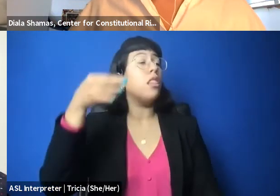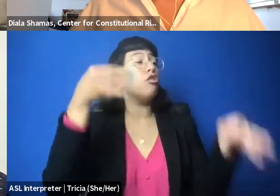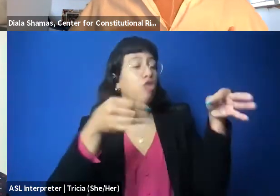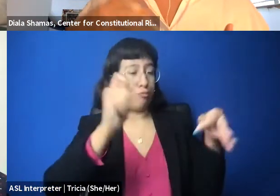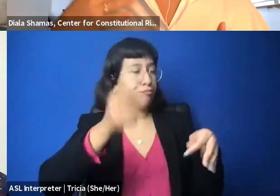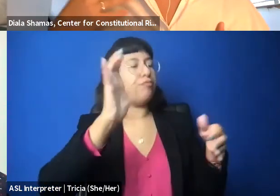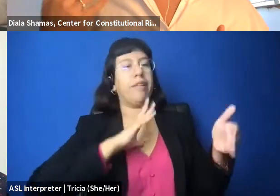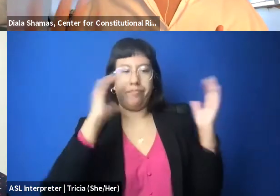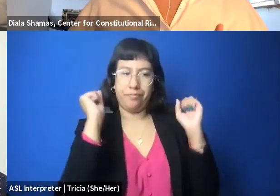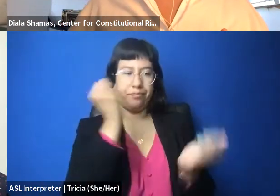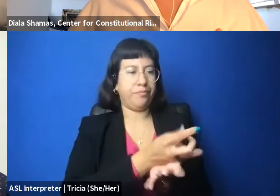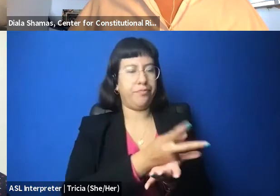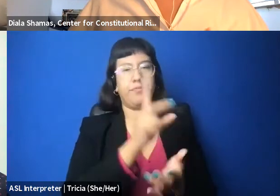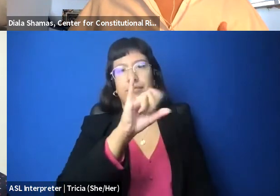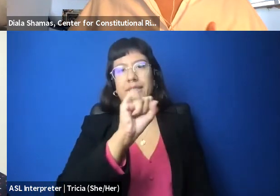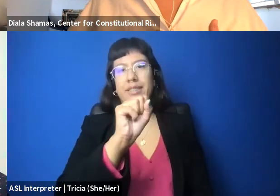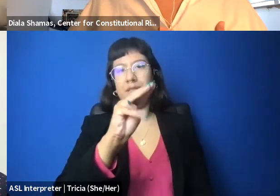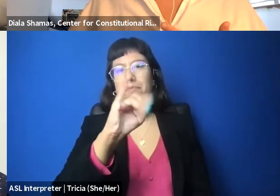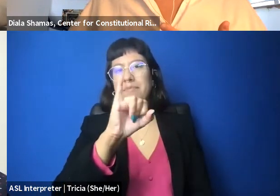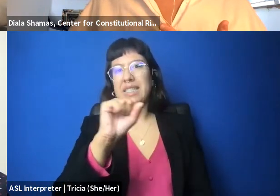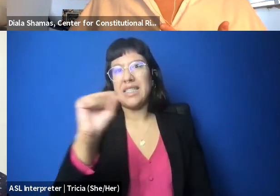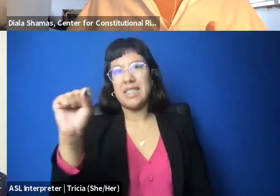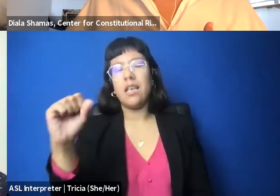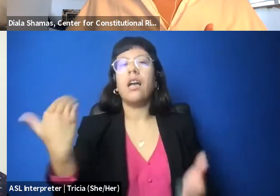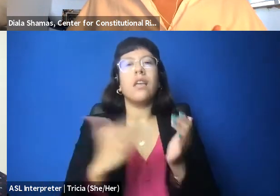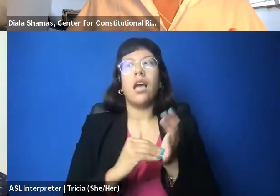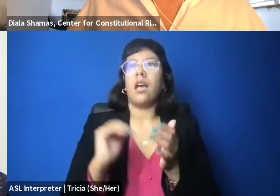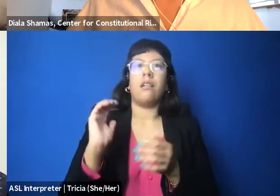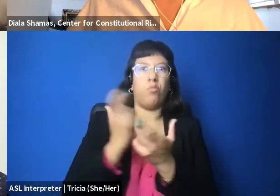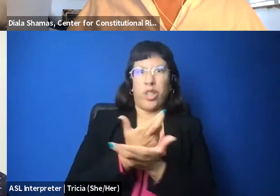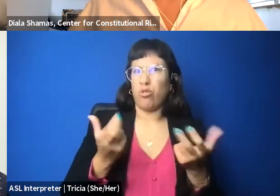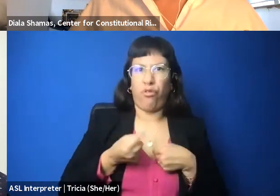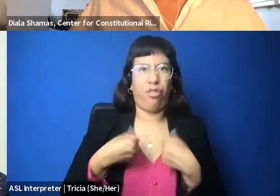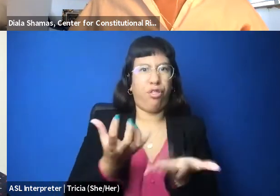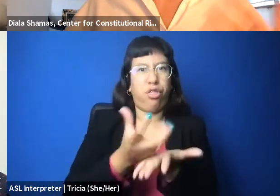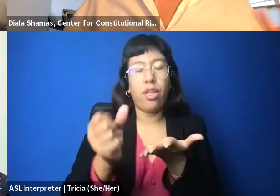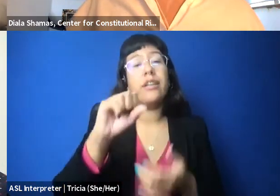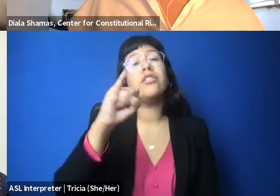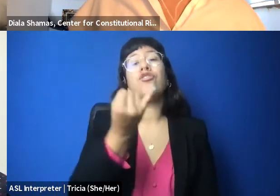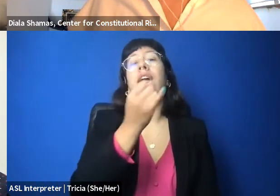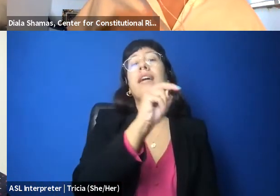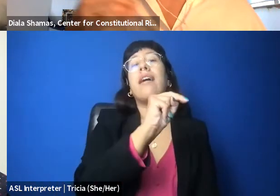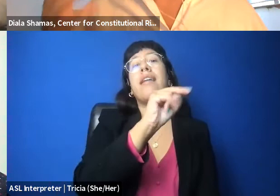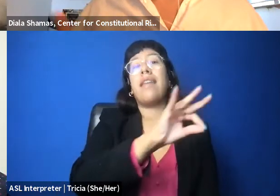and of course, because this is about exhausting resources, the JNF filed a motion to reconsider that is pending,